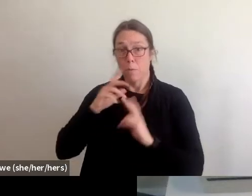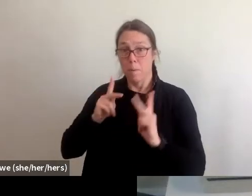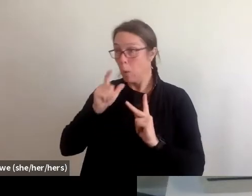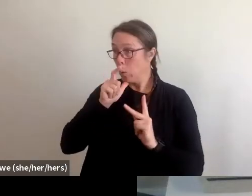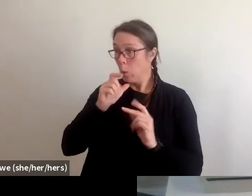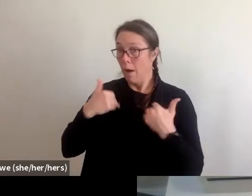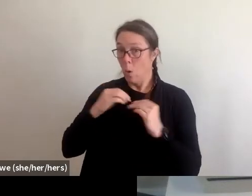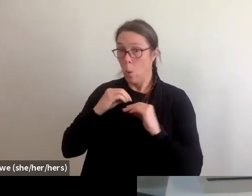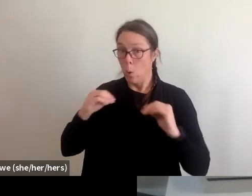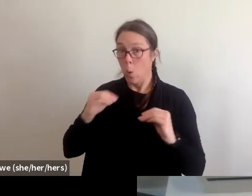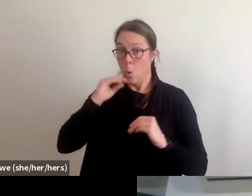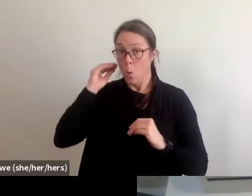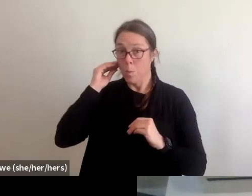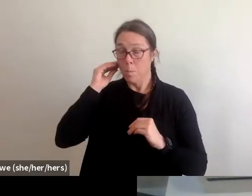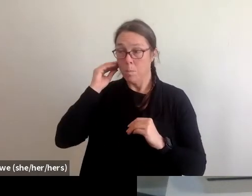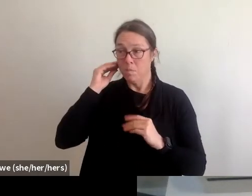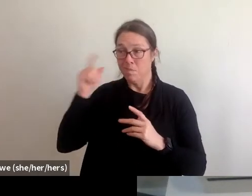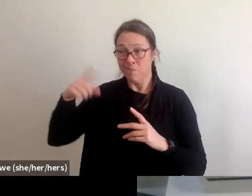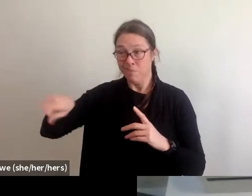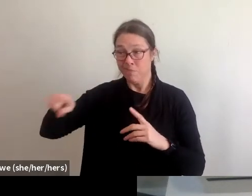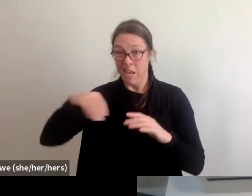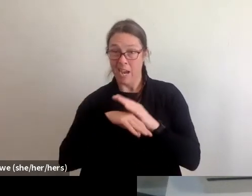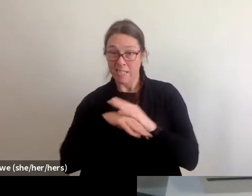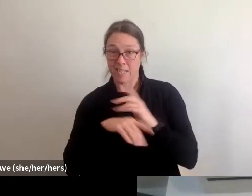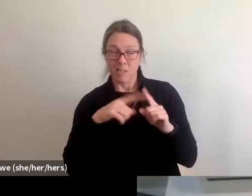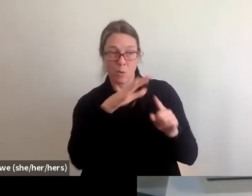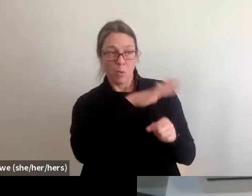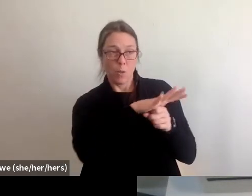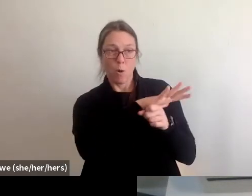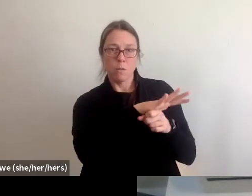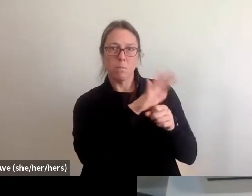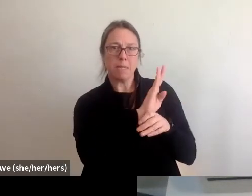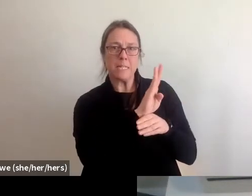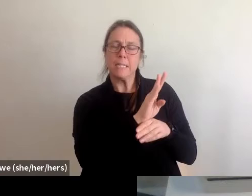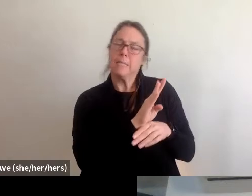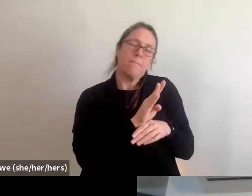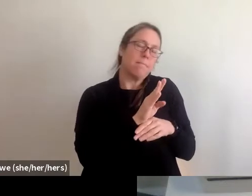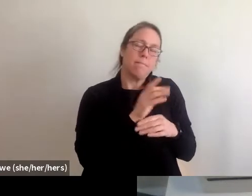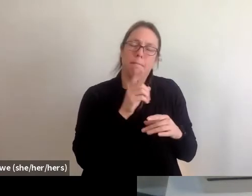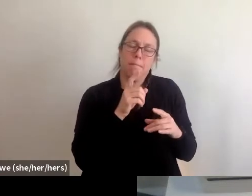oftentimes like the organizations that serve them can't handle that rapid influx of people